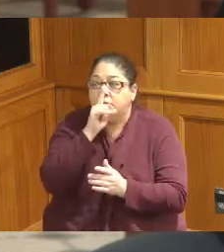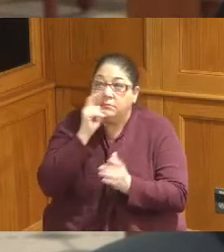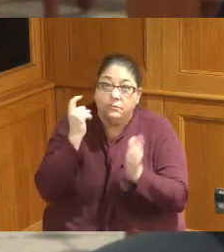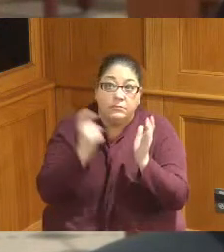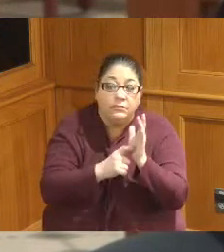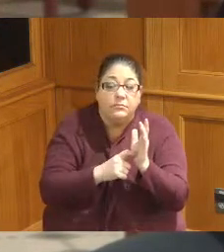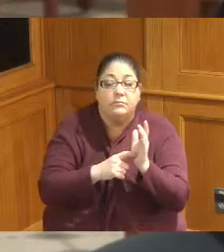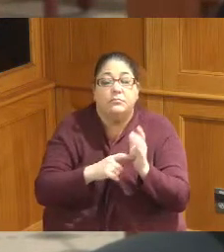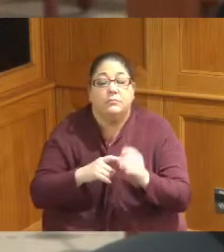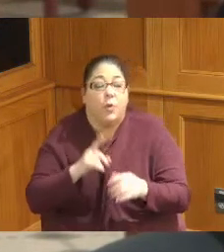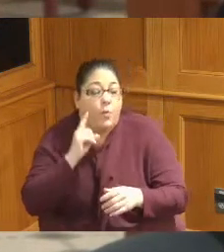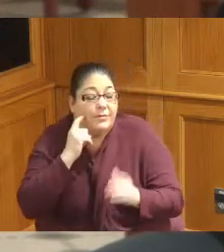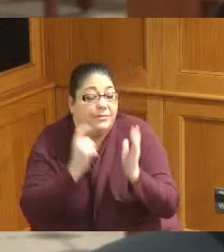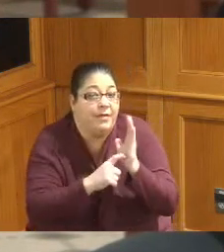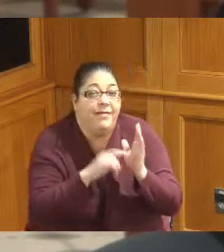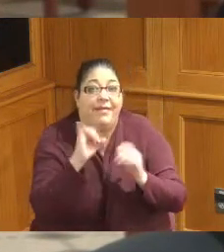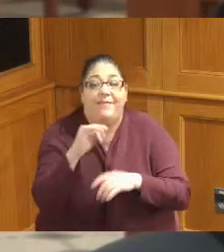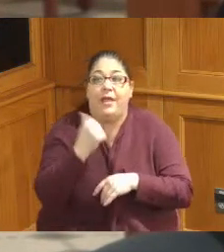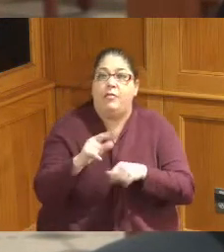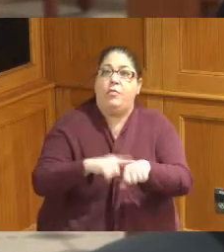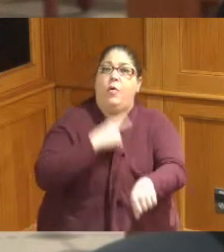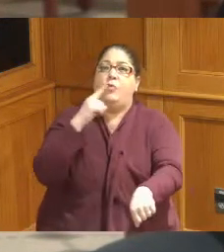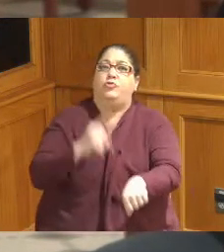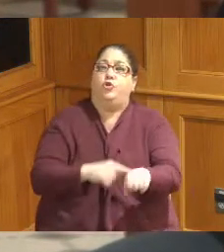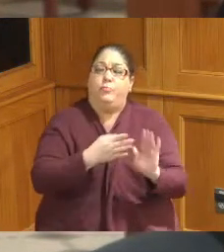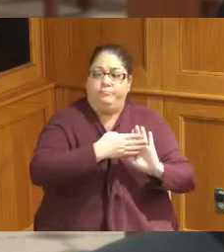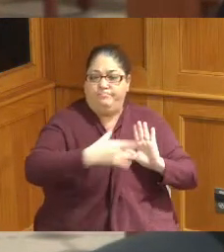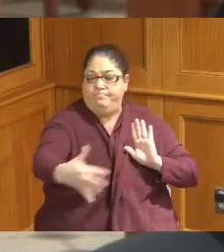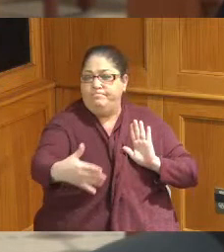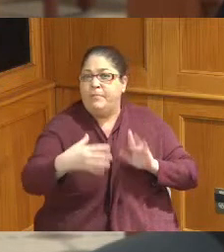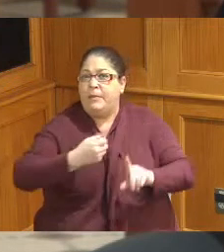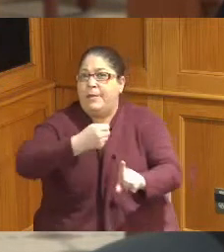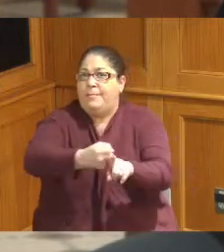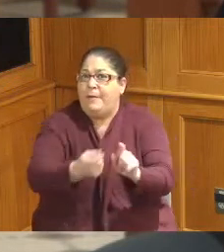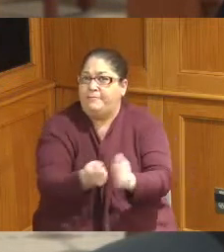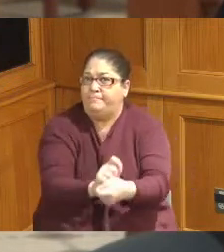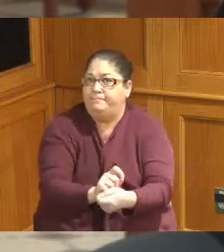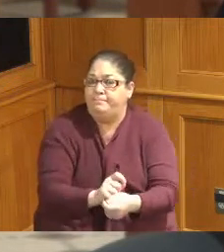or residual impacts of this it's really too soon to tell but our expectations are that you know